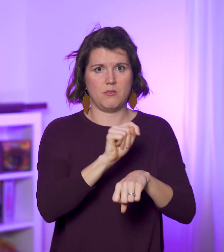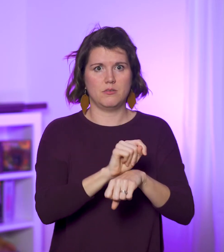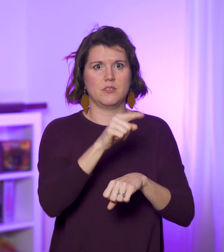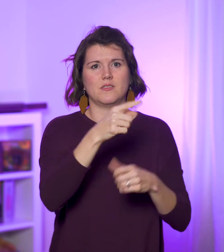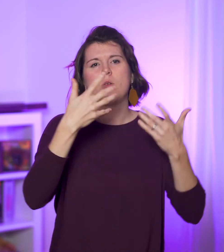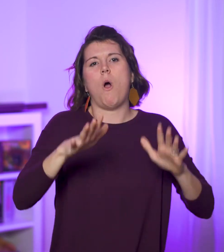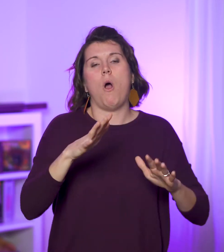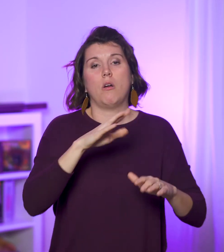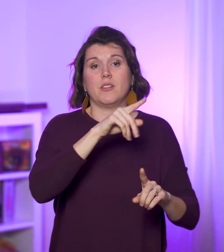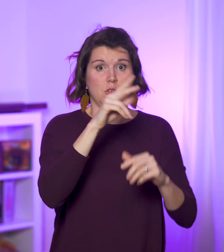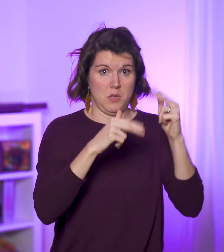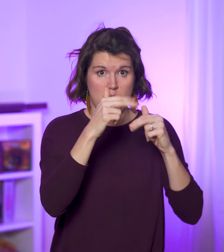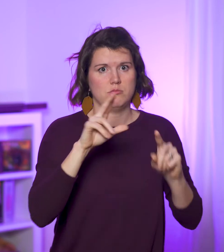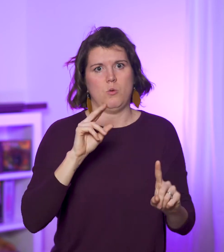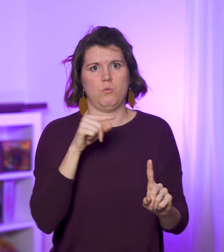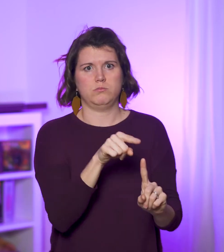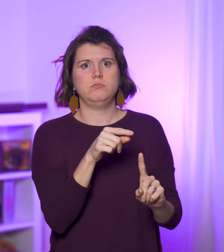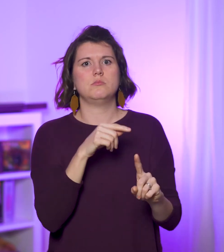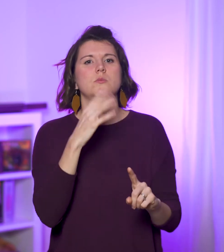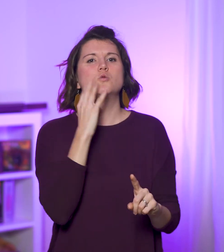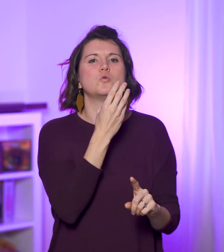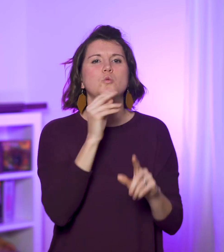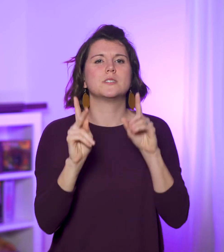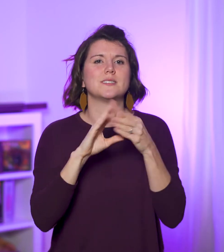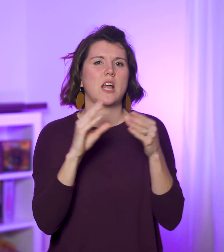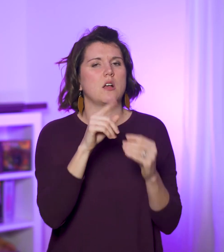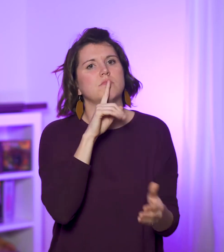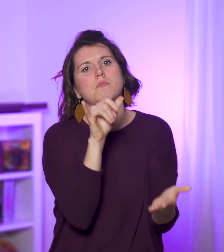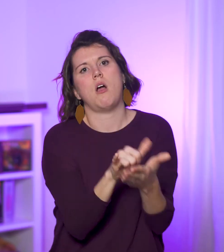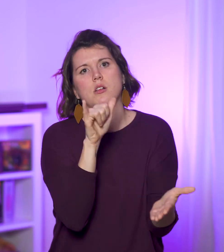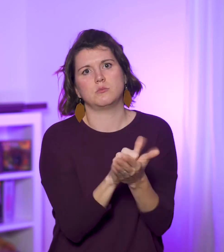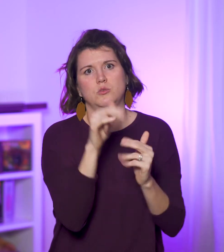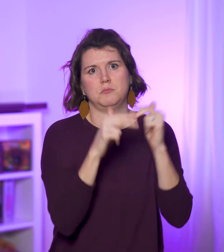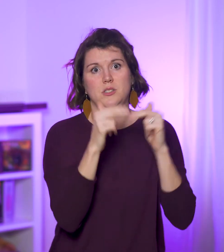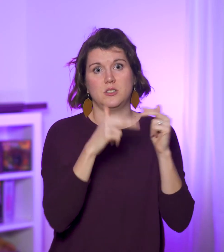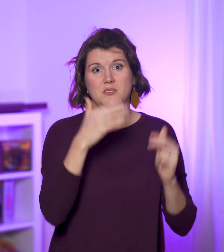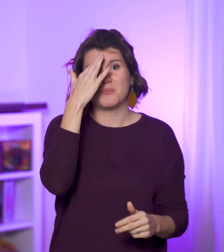and it has never been rebuilt. Some Jews say it’s impossible to rebuild it,